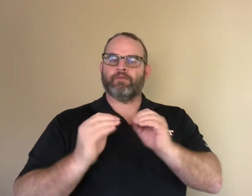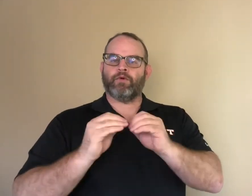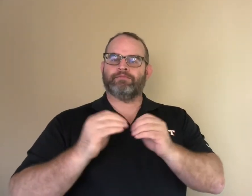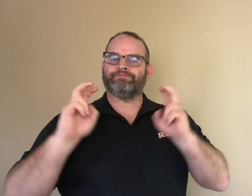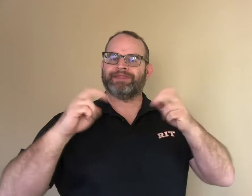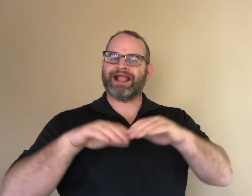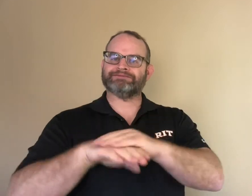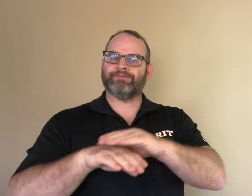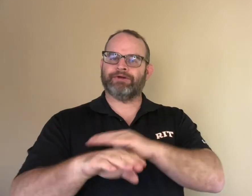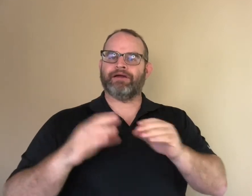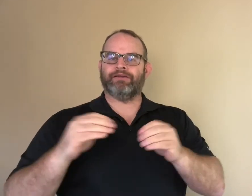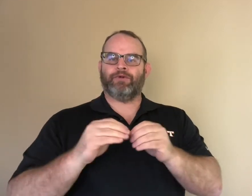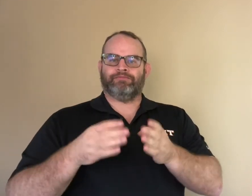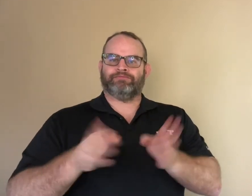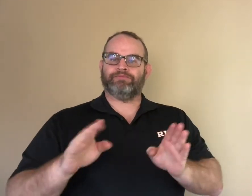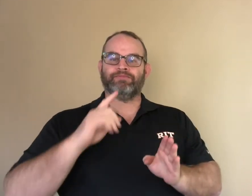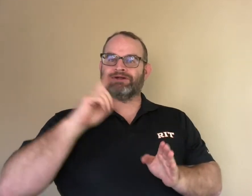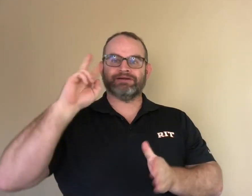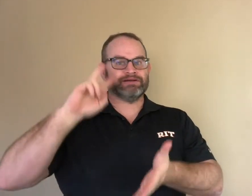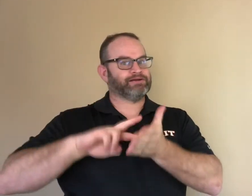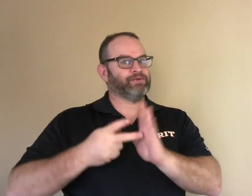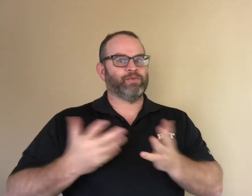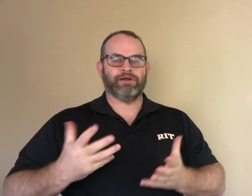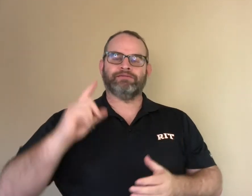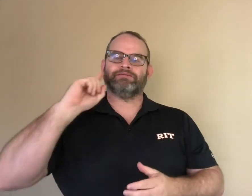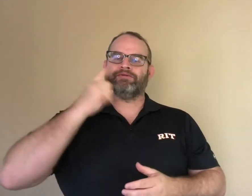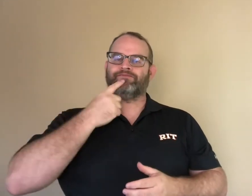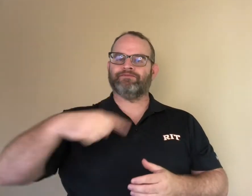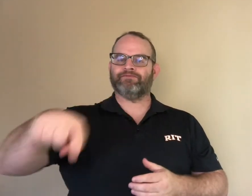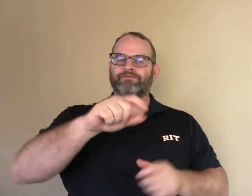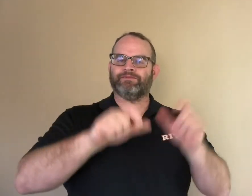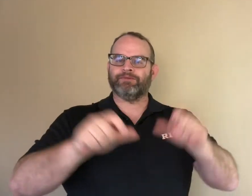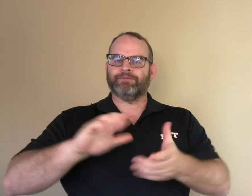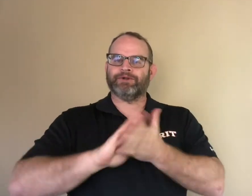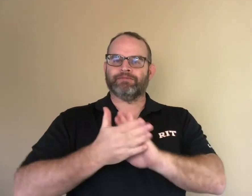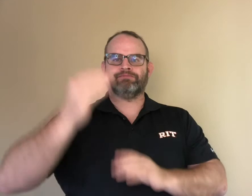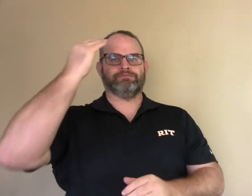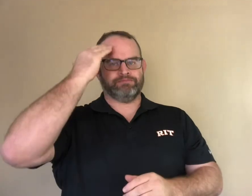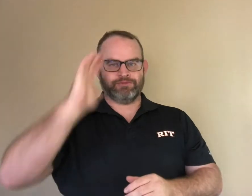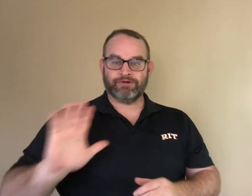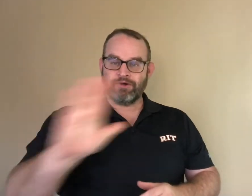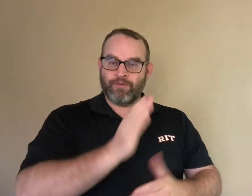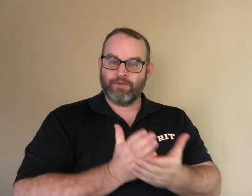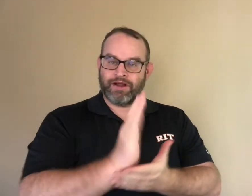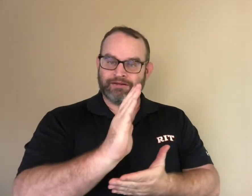make the codes more accessible for deaf readers. He wanted deaf people to understand the codes and know their rights.